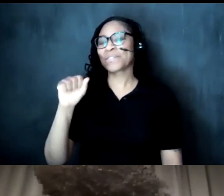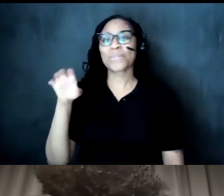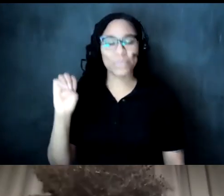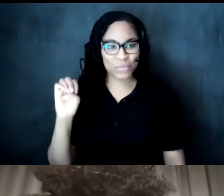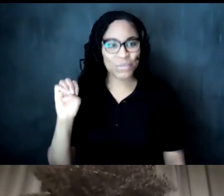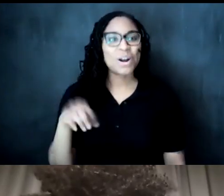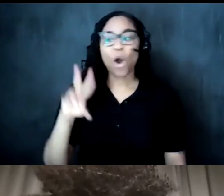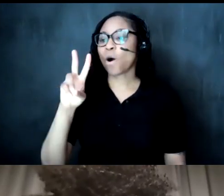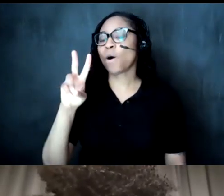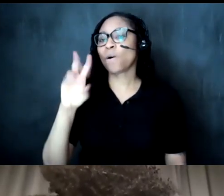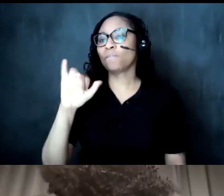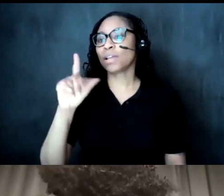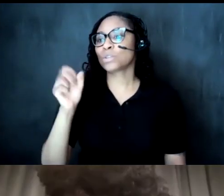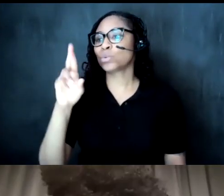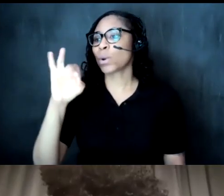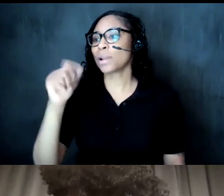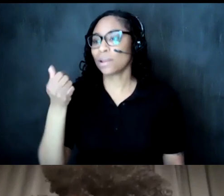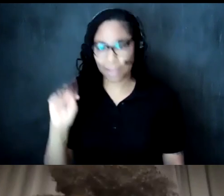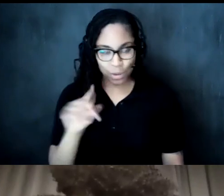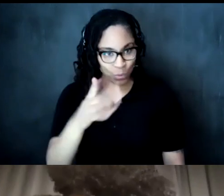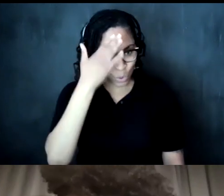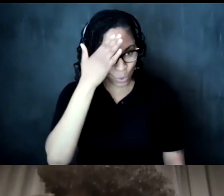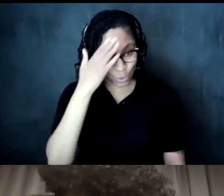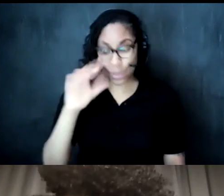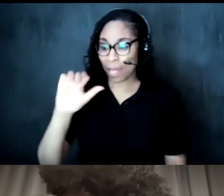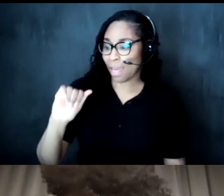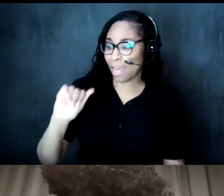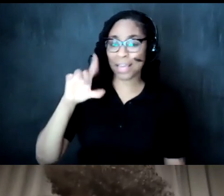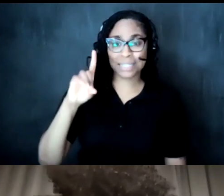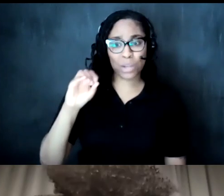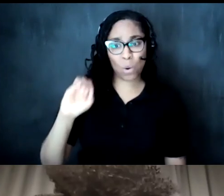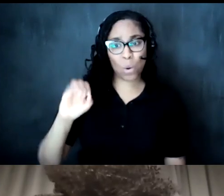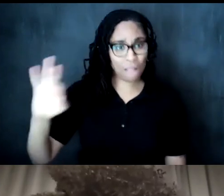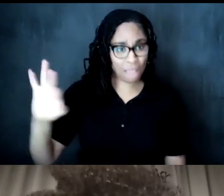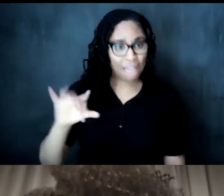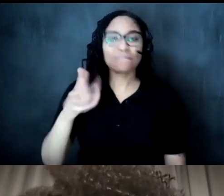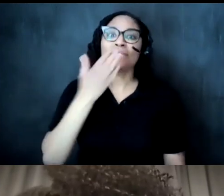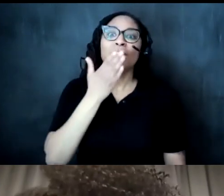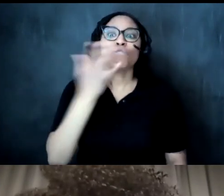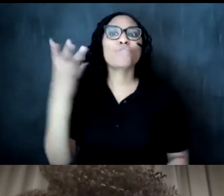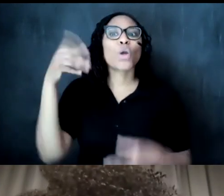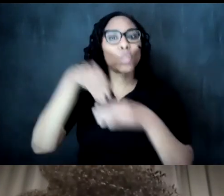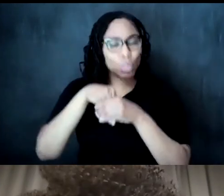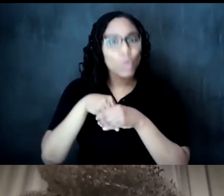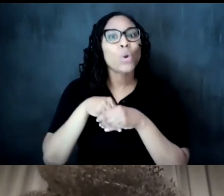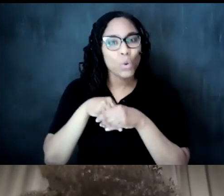including and some african artists in his harvard show however in my research and expanding my